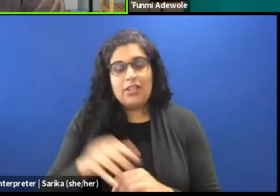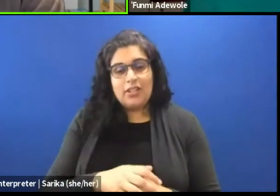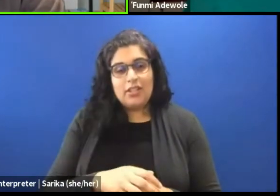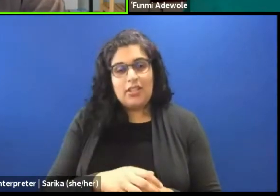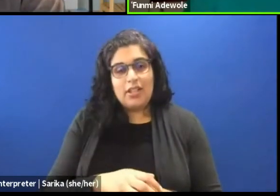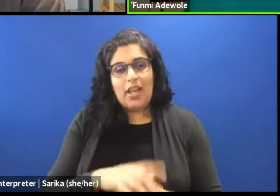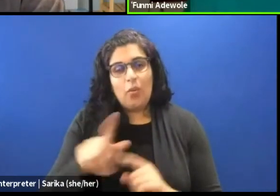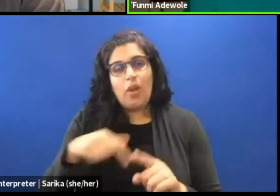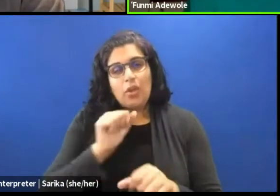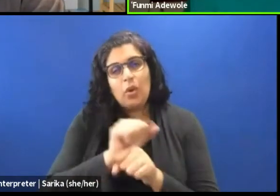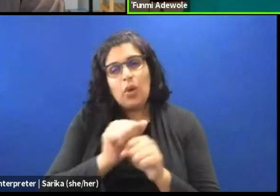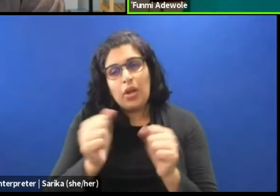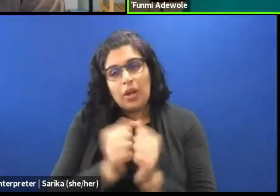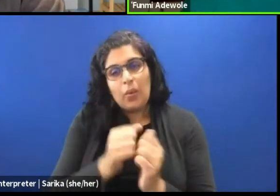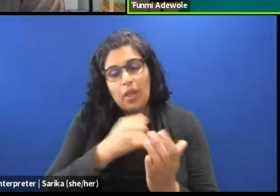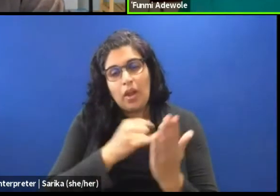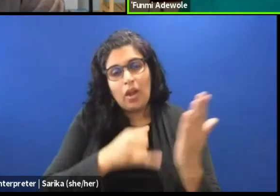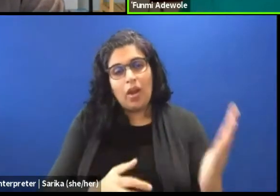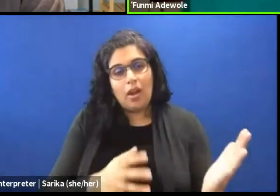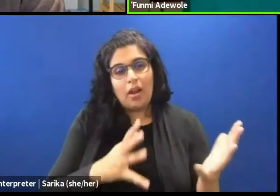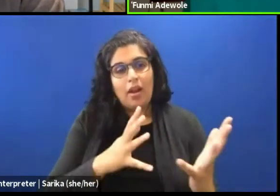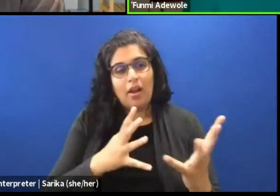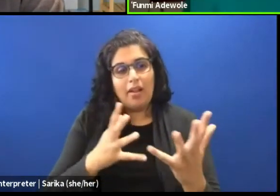that are interdisciplinary,